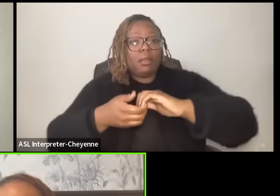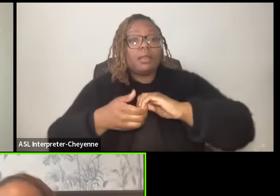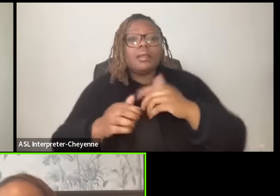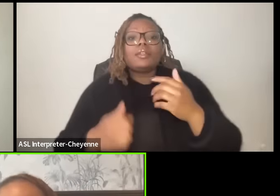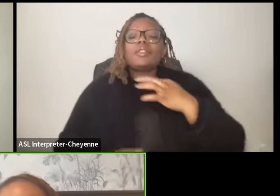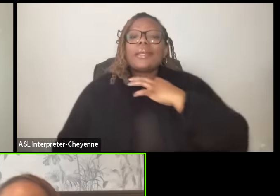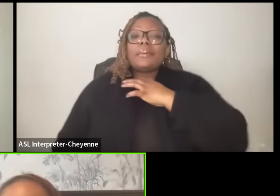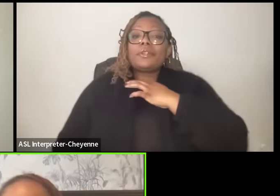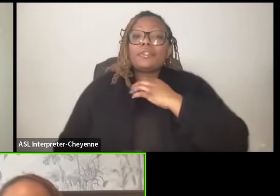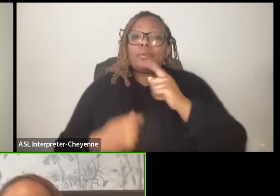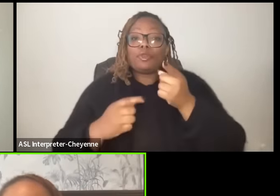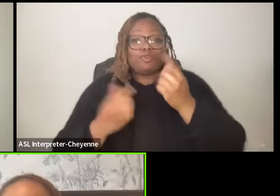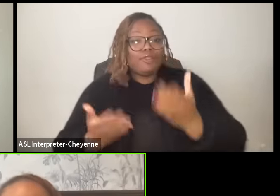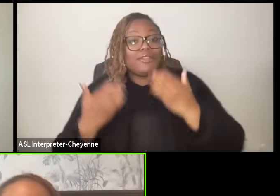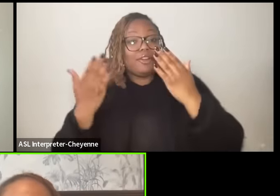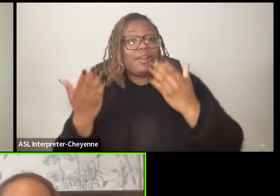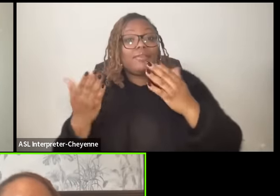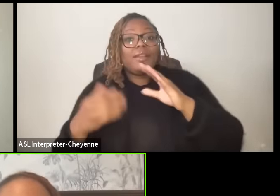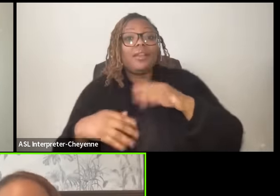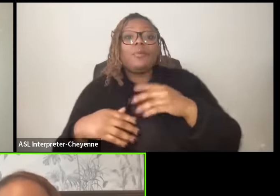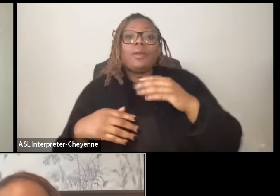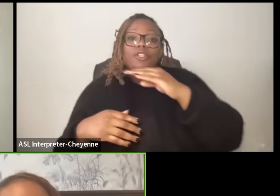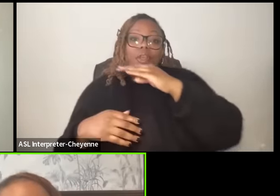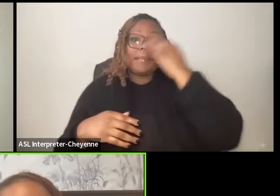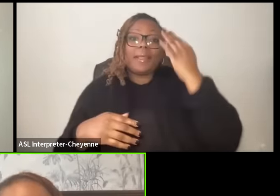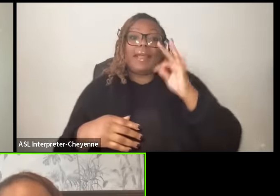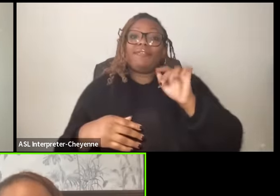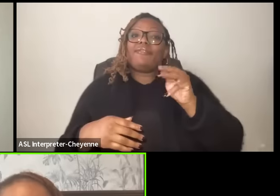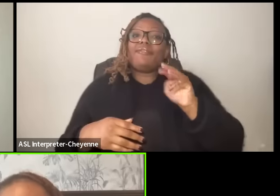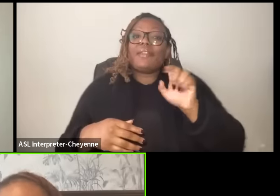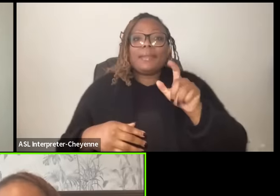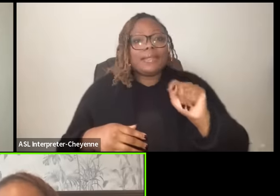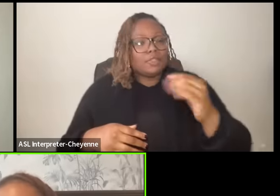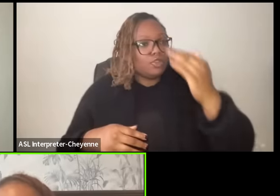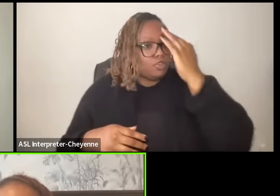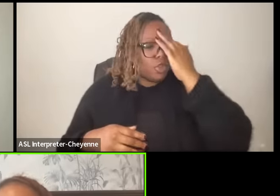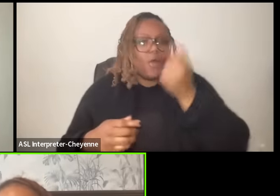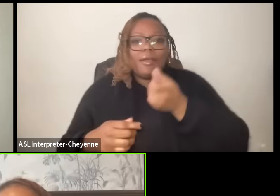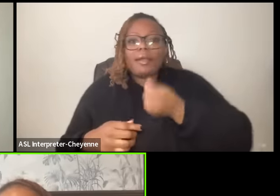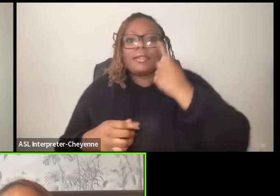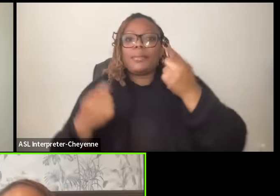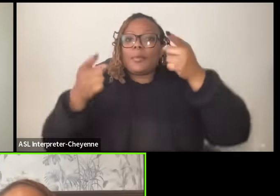can offer what should black feminists know and understand about what's happening in Palestine